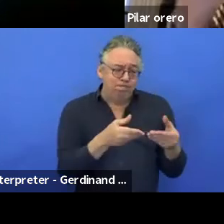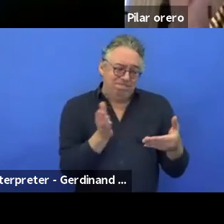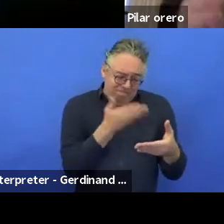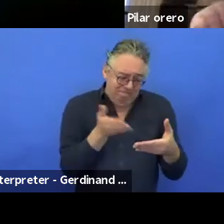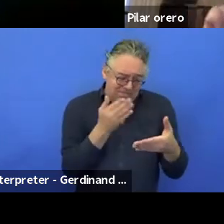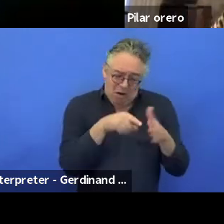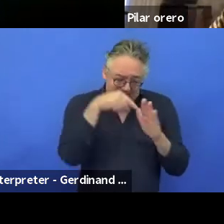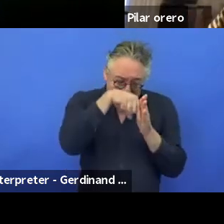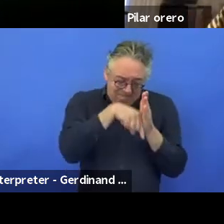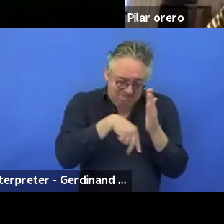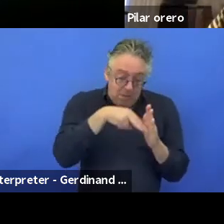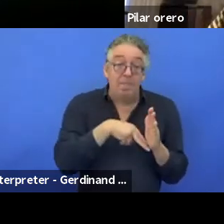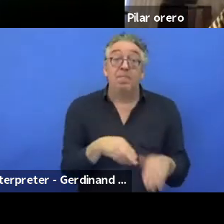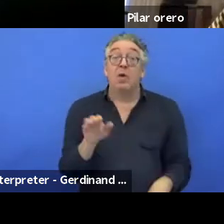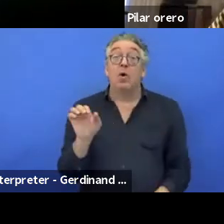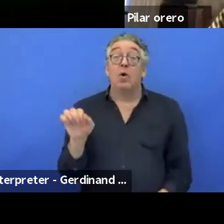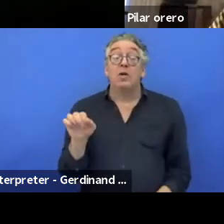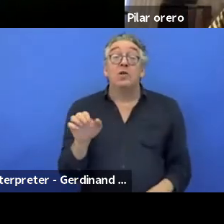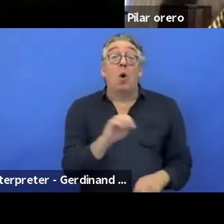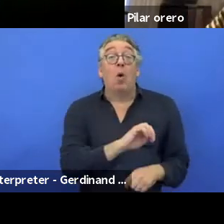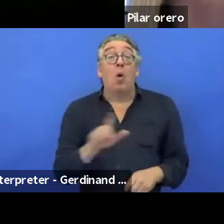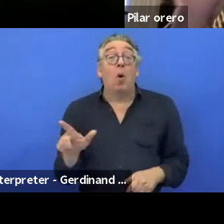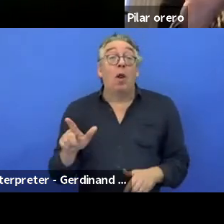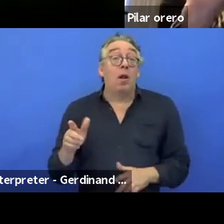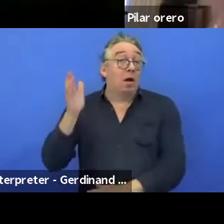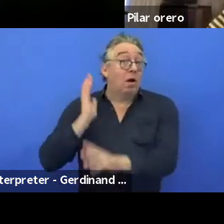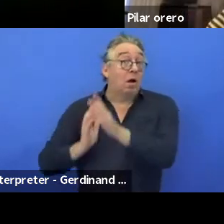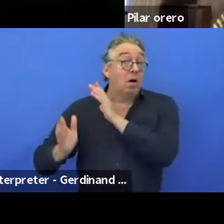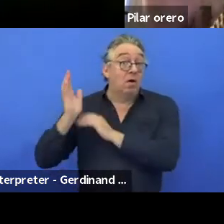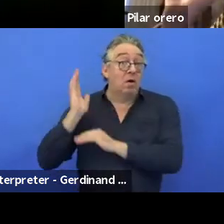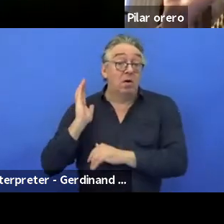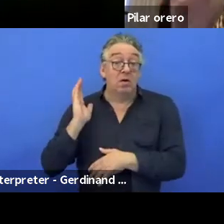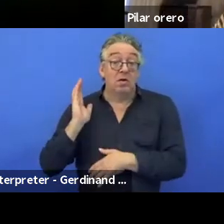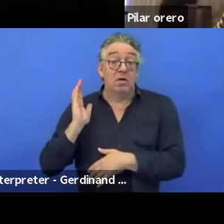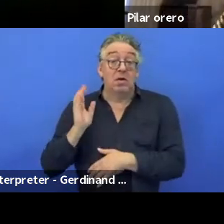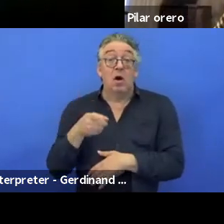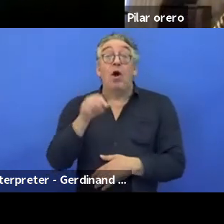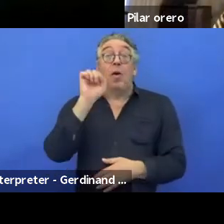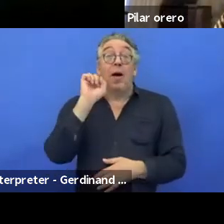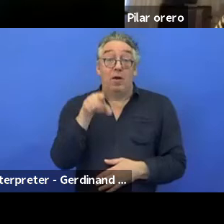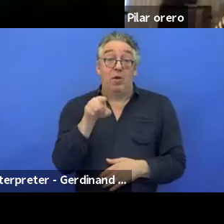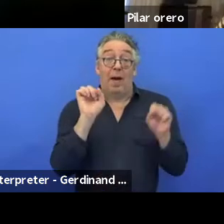You can apply to all the heritage projects. All of them.